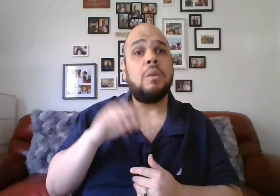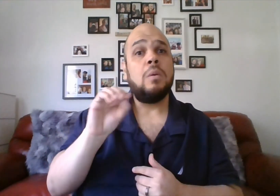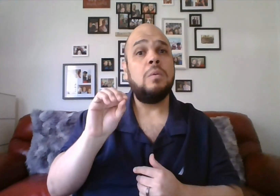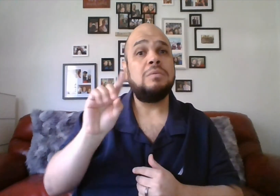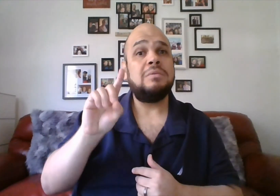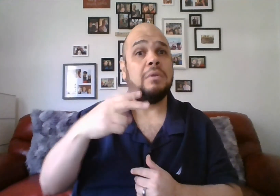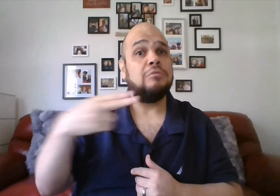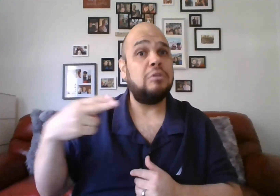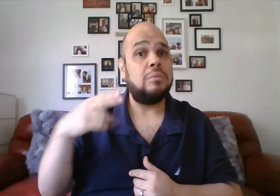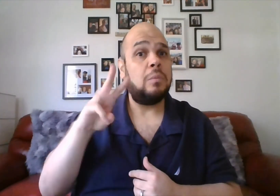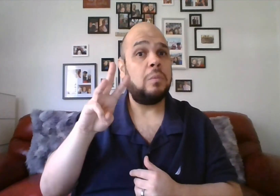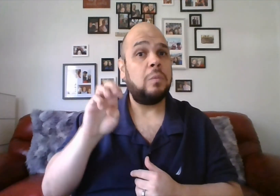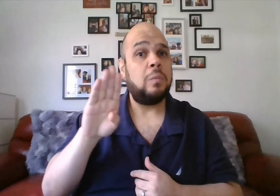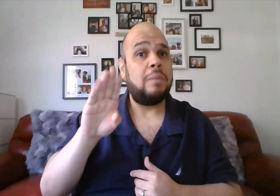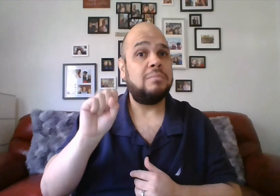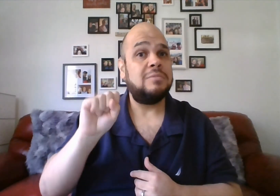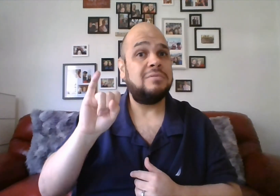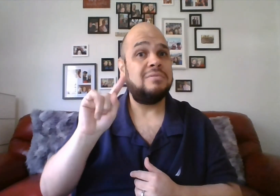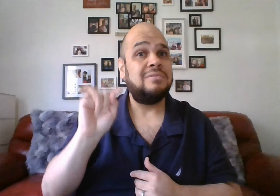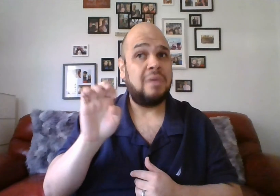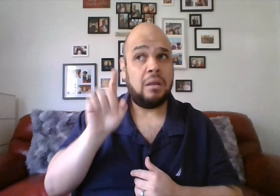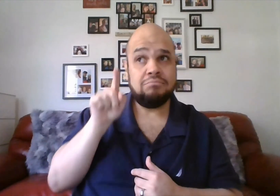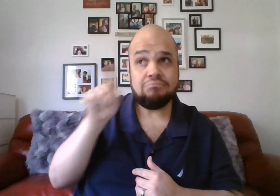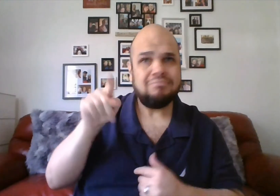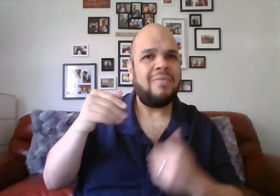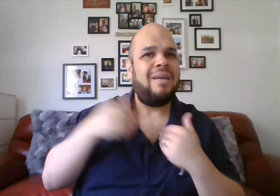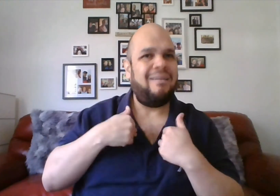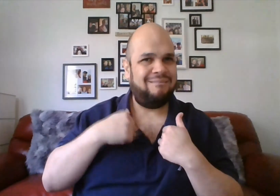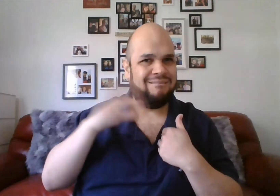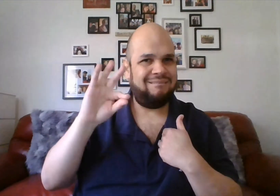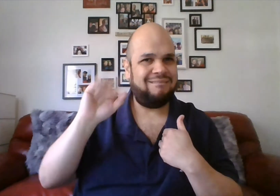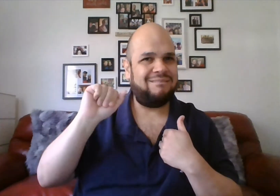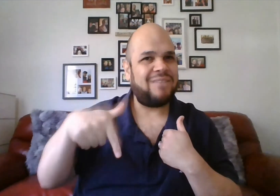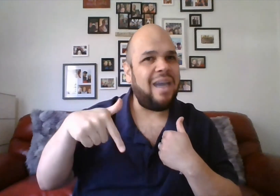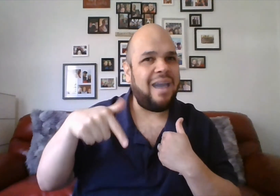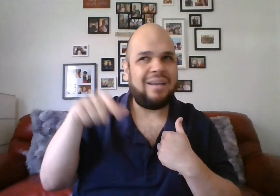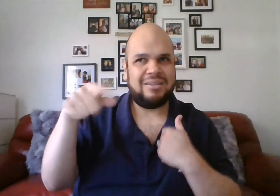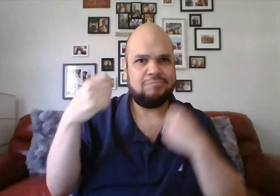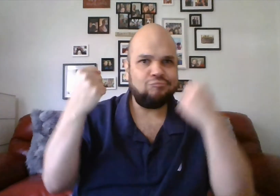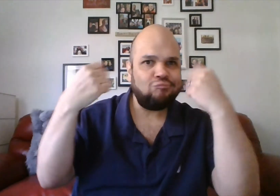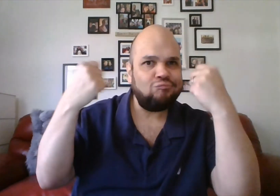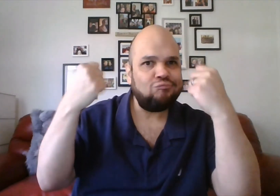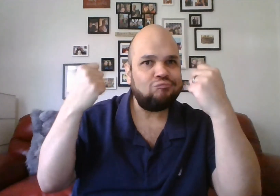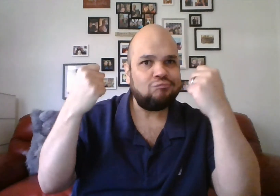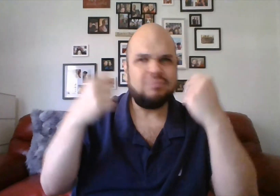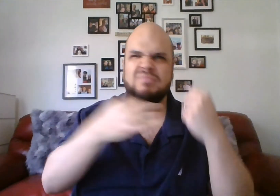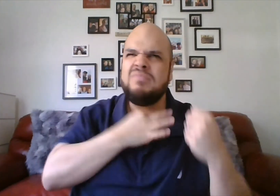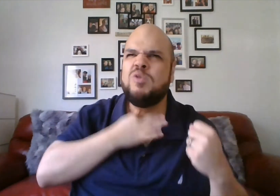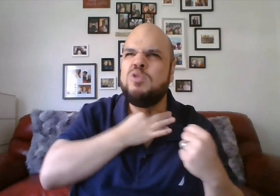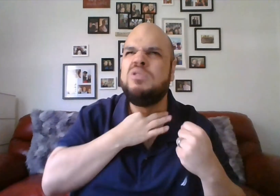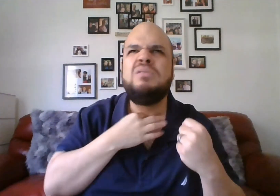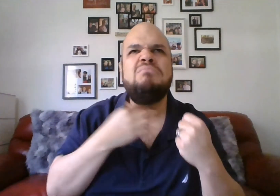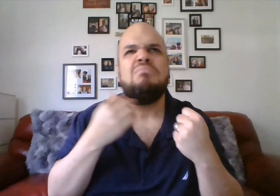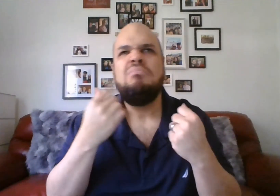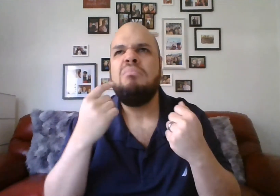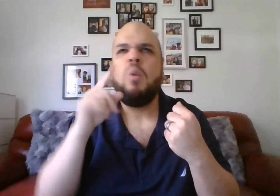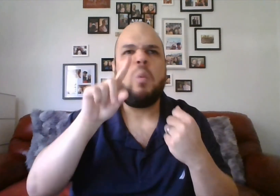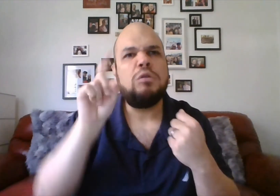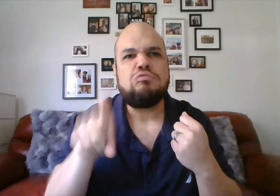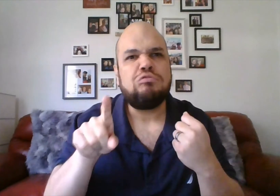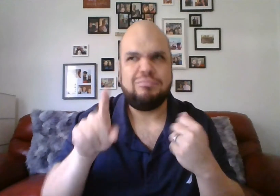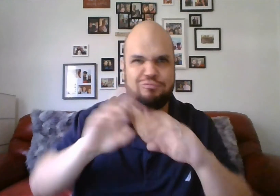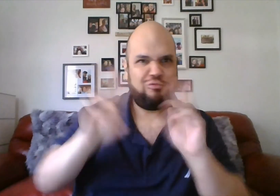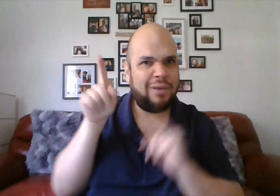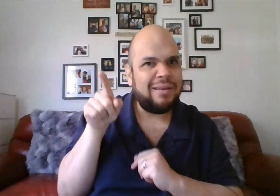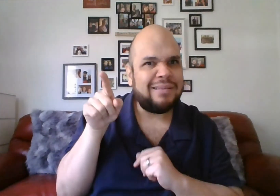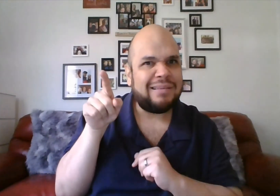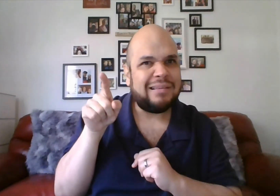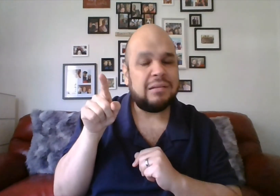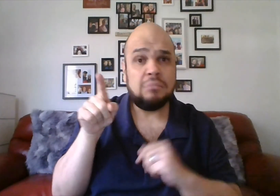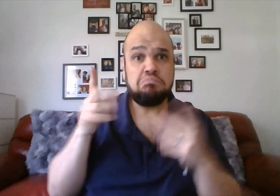Their website (odhh.maryland.gov/coronavirus) also has a list of FAQs in ASL to answer your questions,